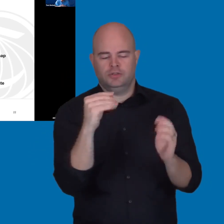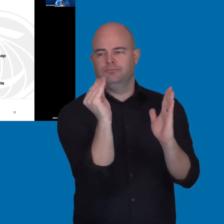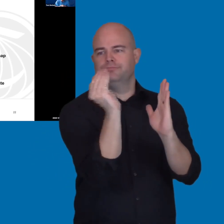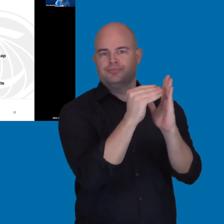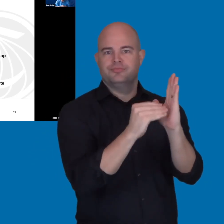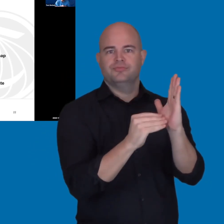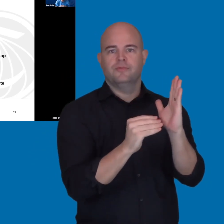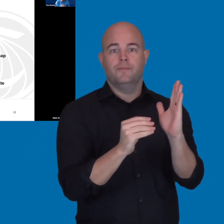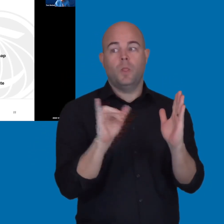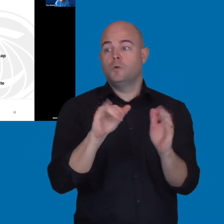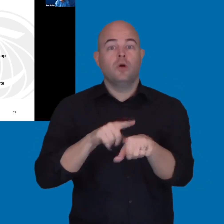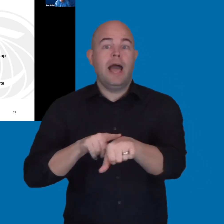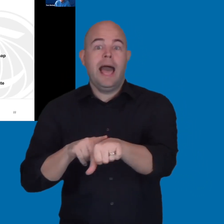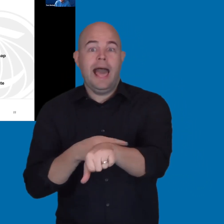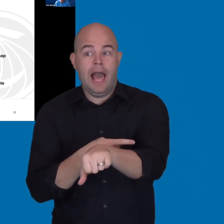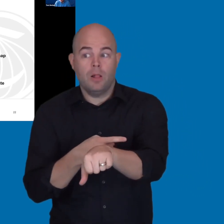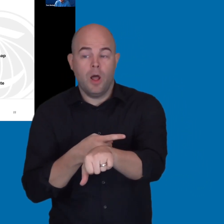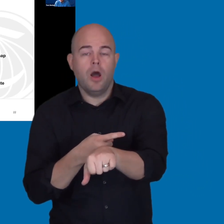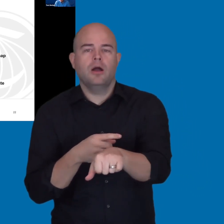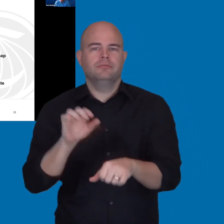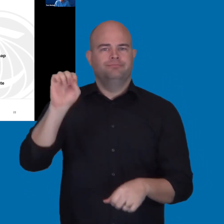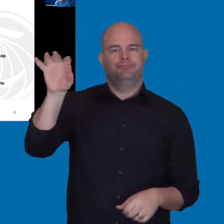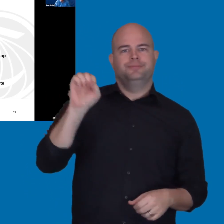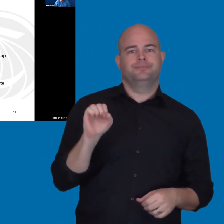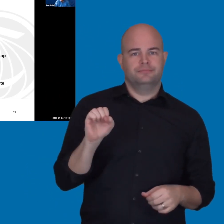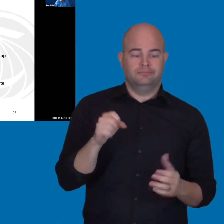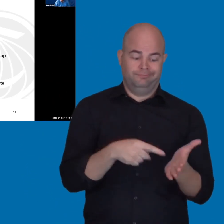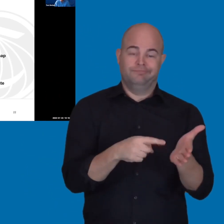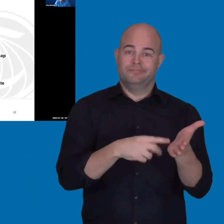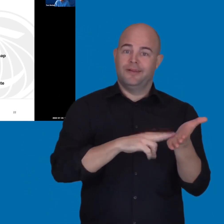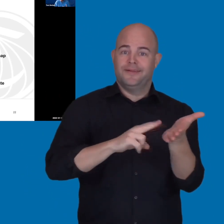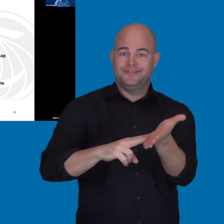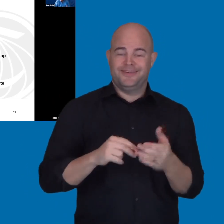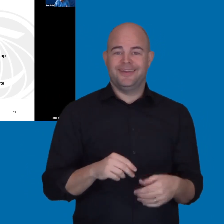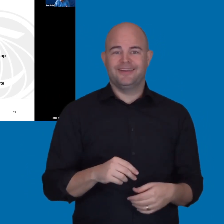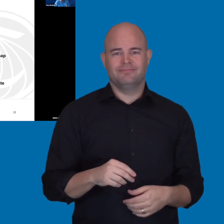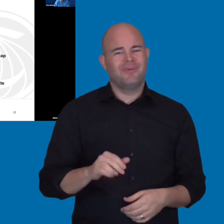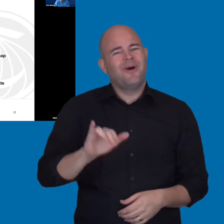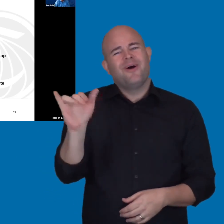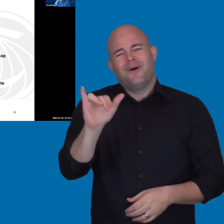And then lastly, you need those accessibility barriers to create what's known